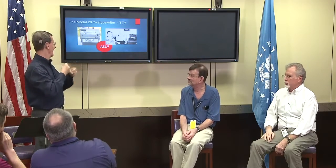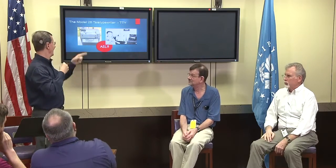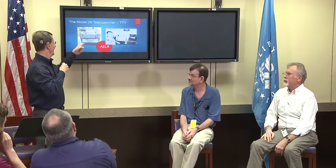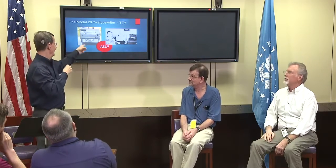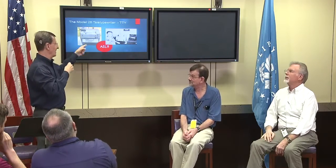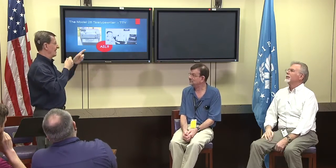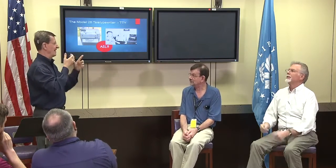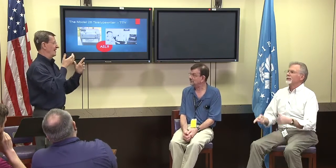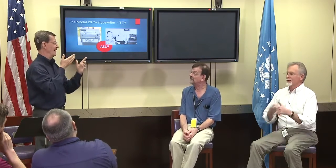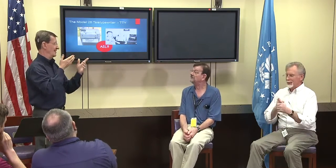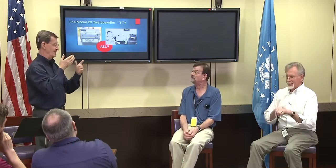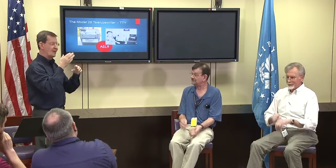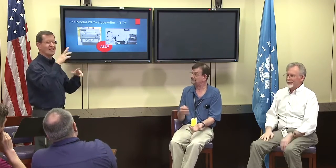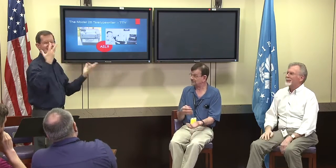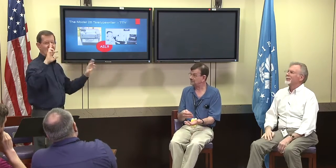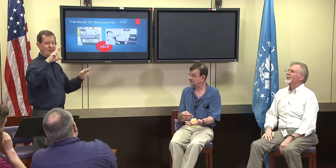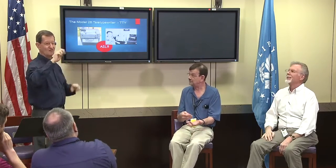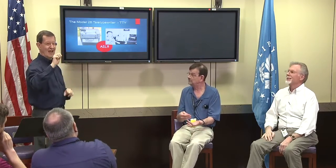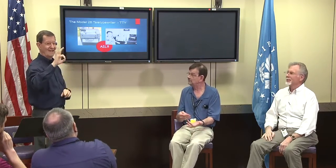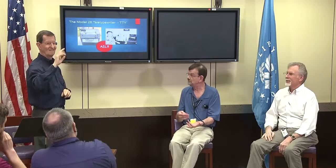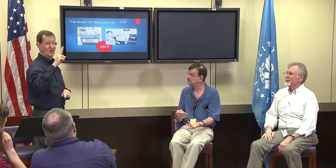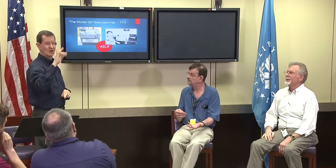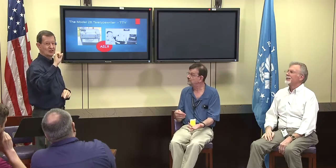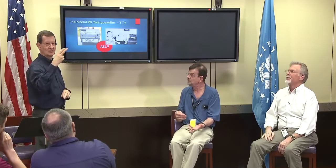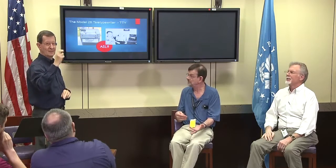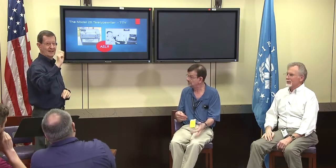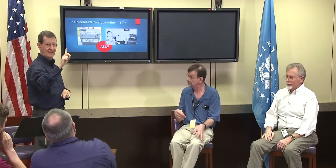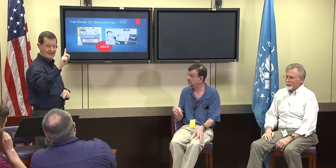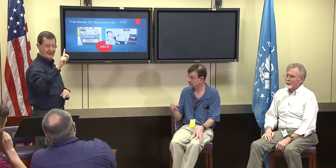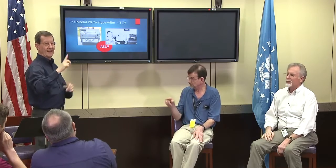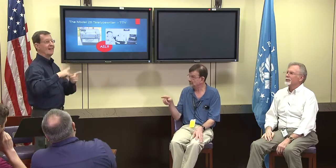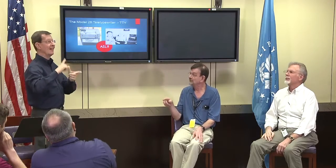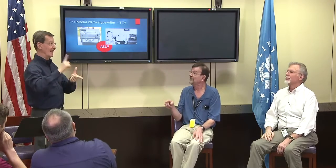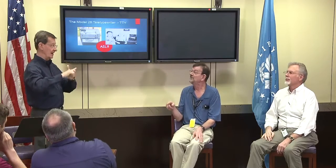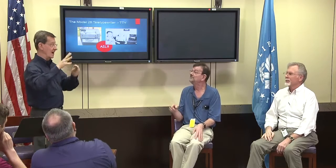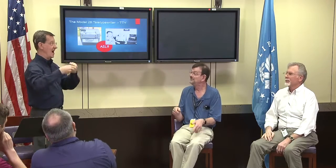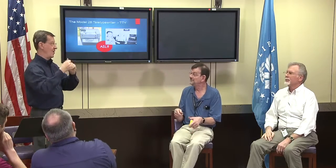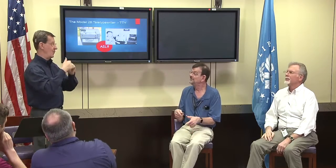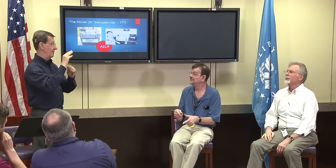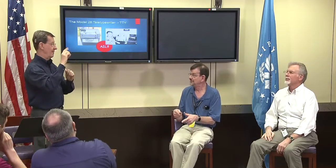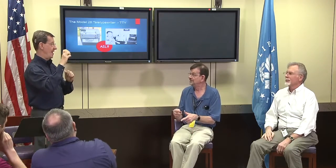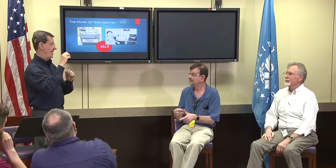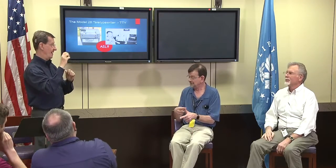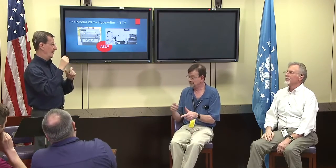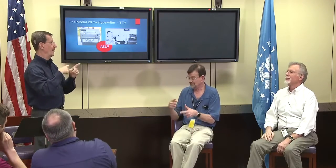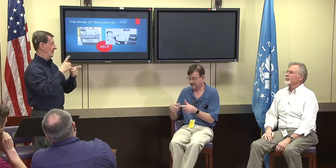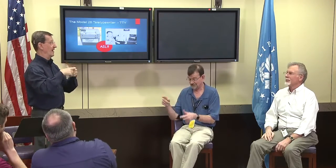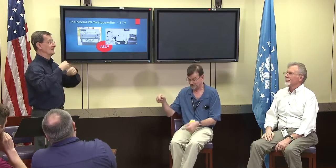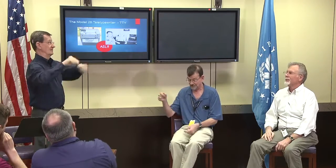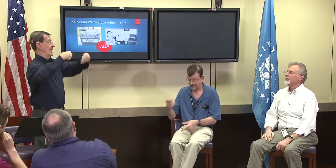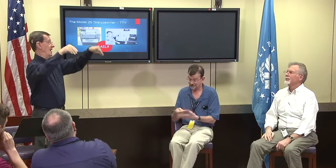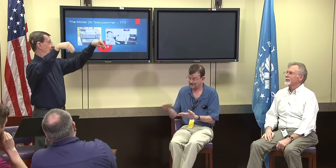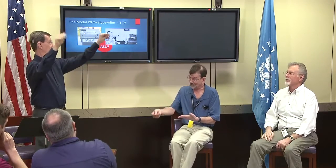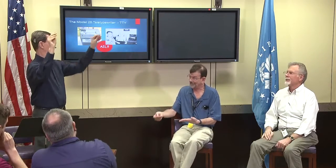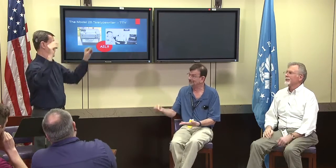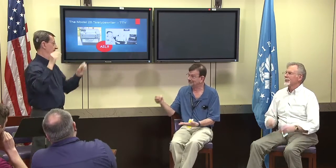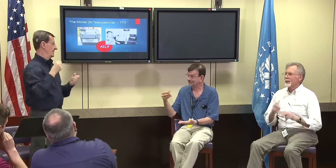and so many deaf people way back then had those phones. They had to be refurbished when they came from Western Union